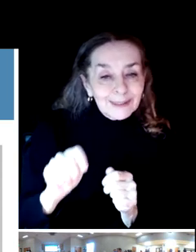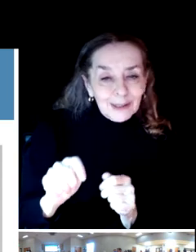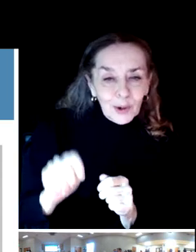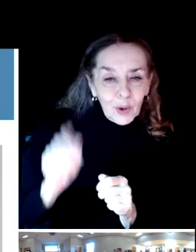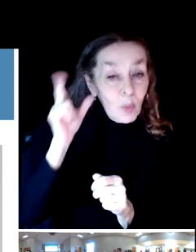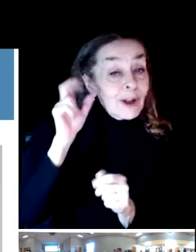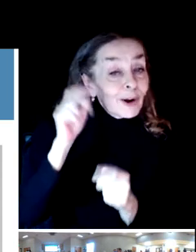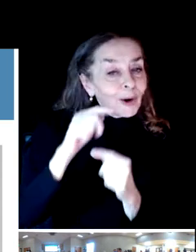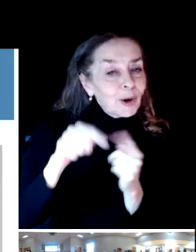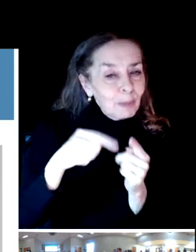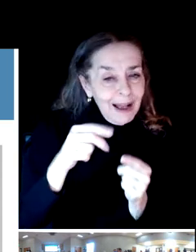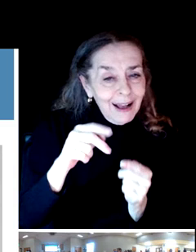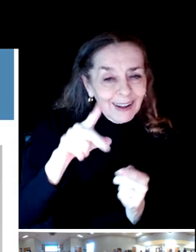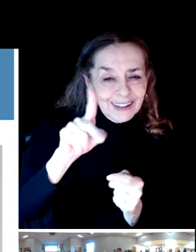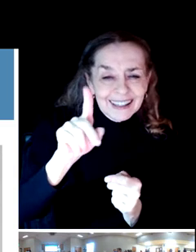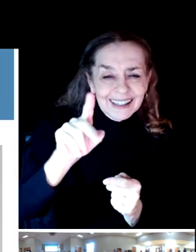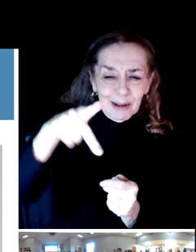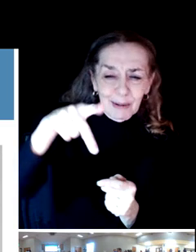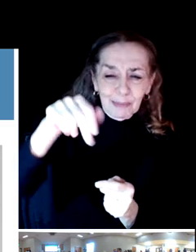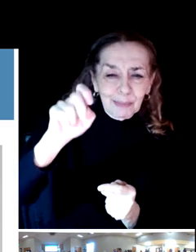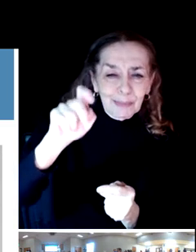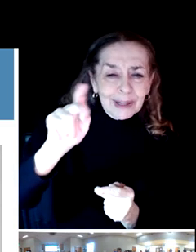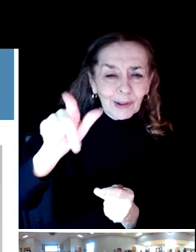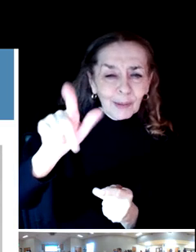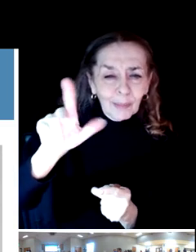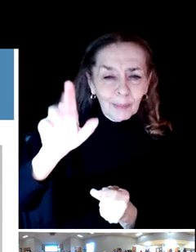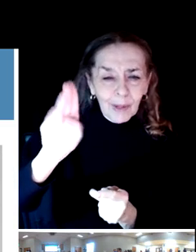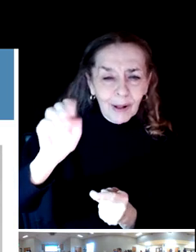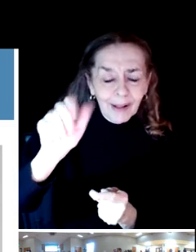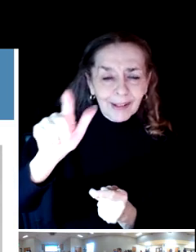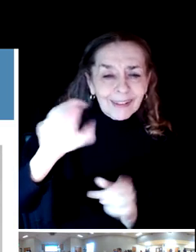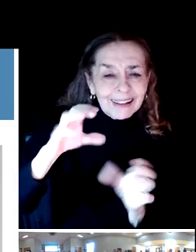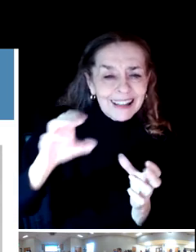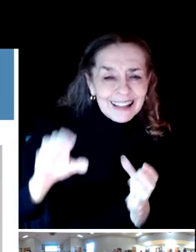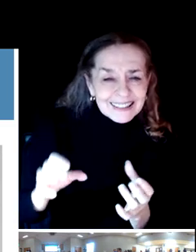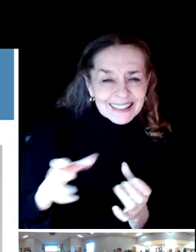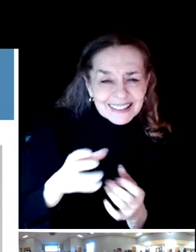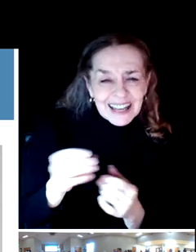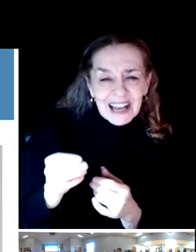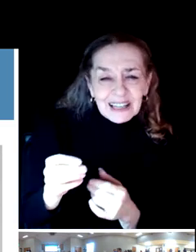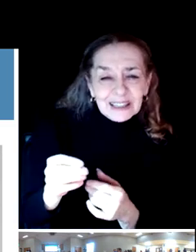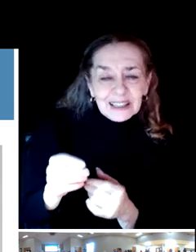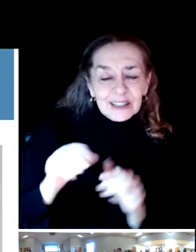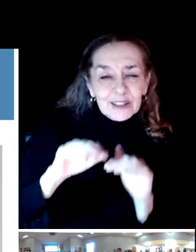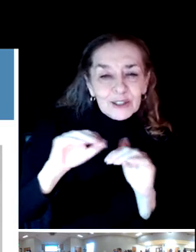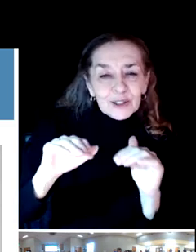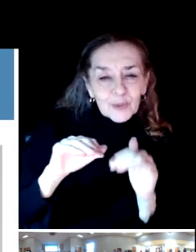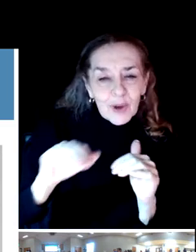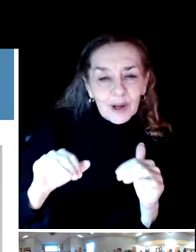We heard about disc golf events and classes and particularly probably the, although it's